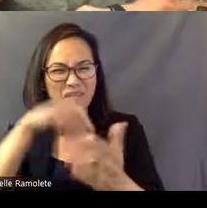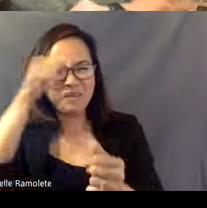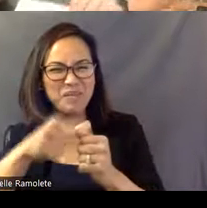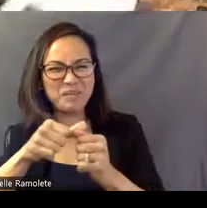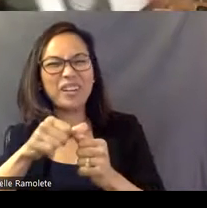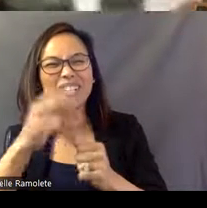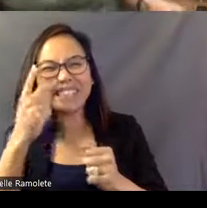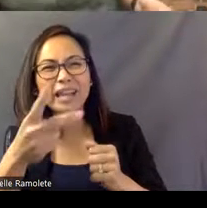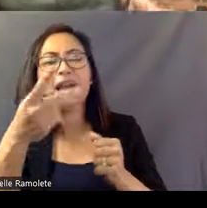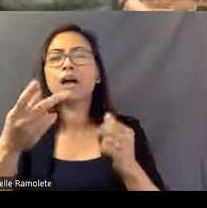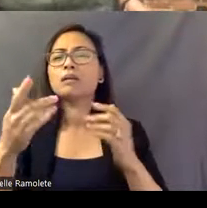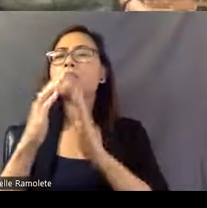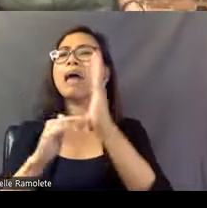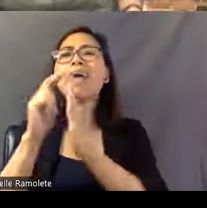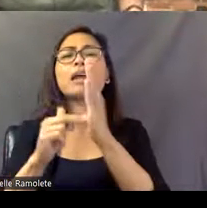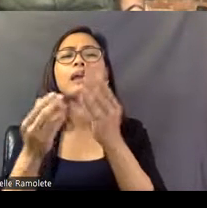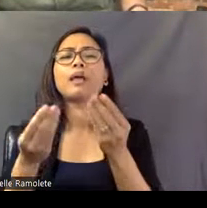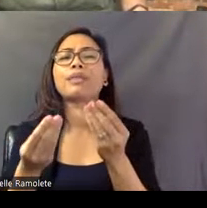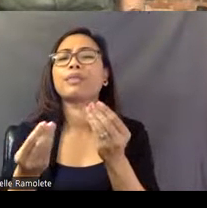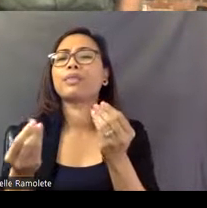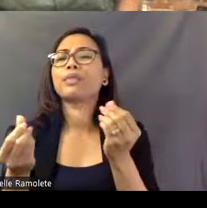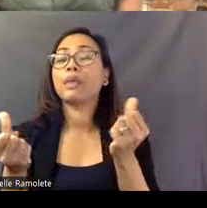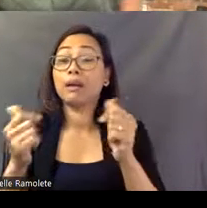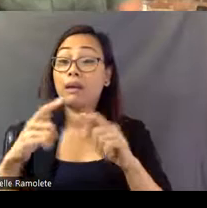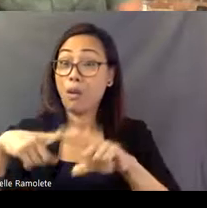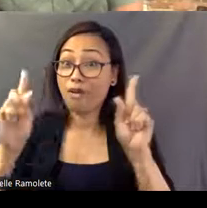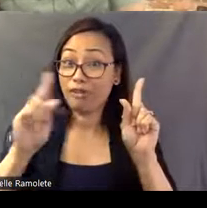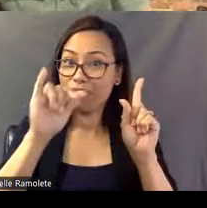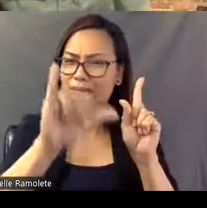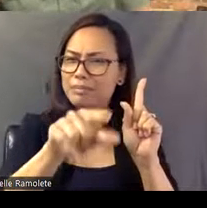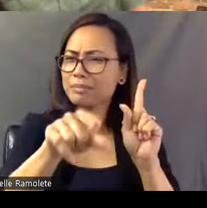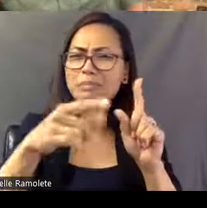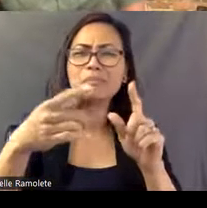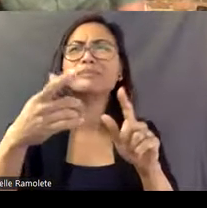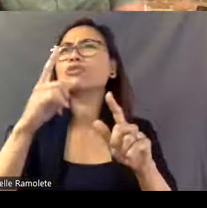However, Pasaquan's a complex place, and I think it's really difficult to talk about